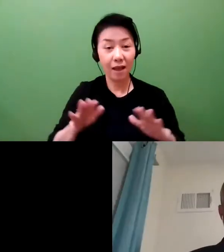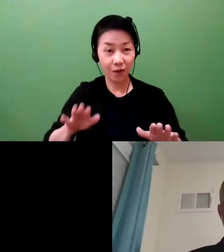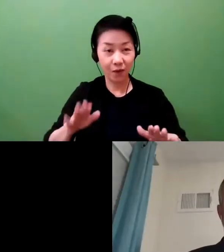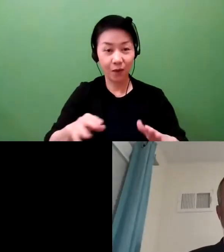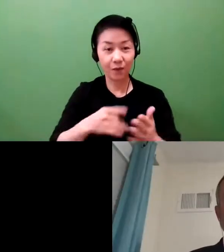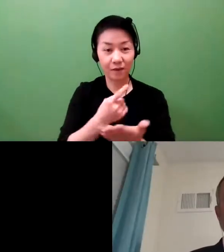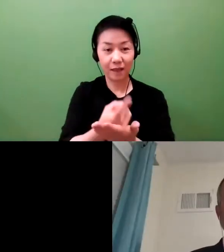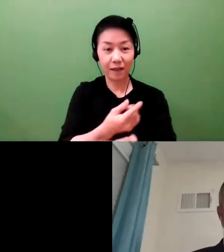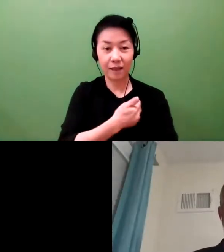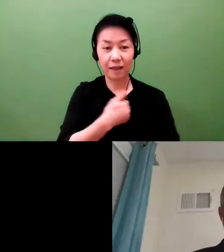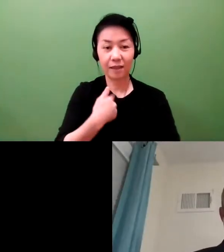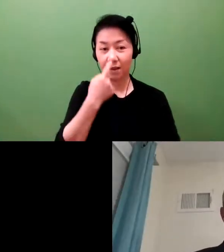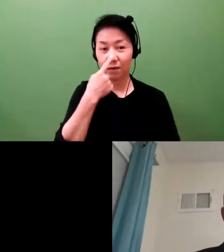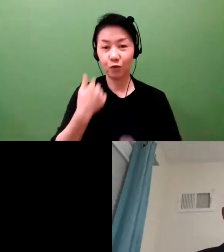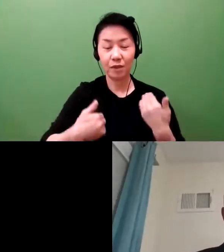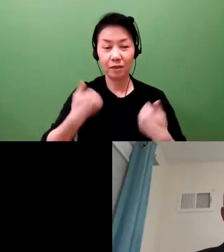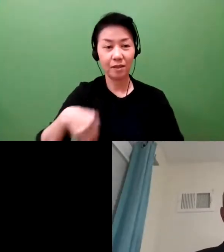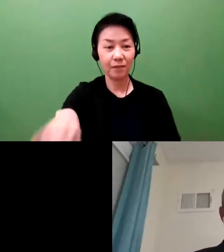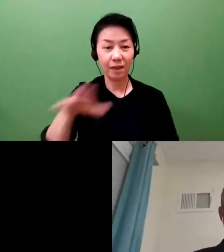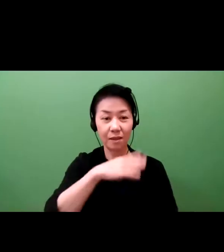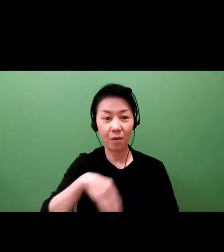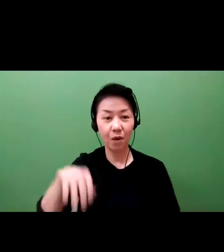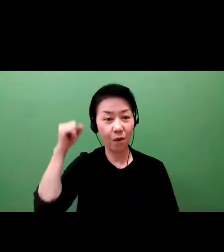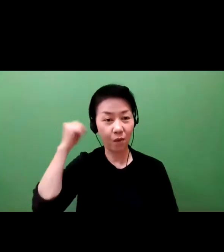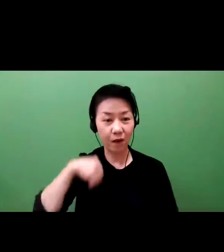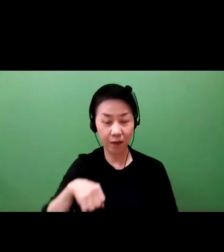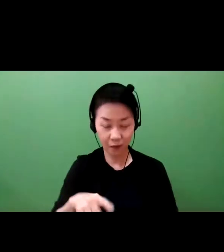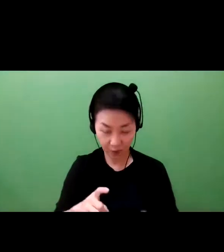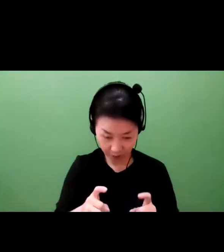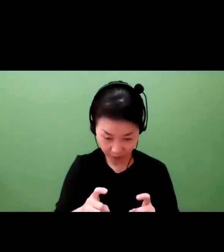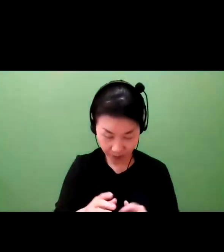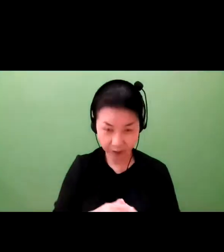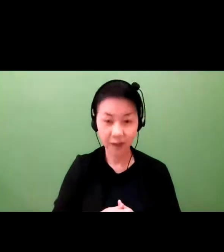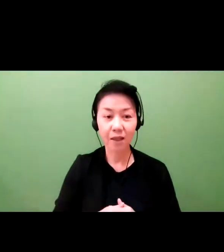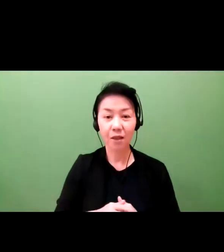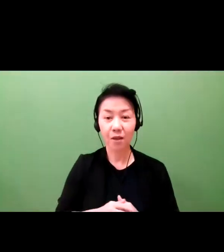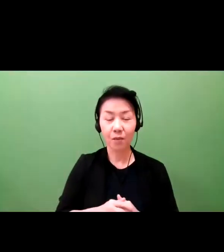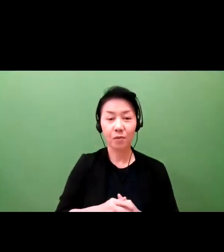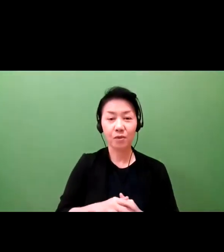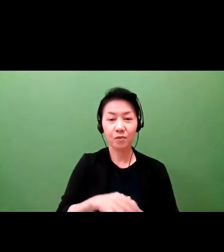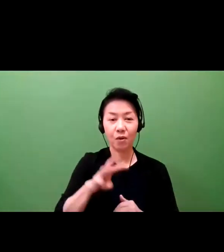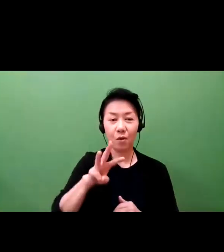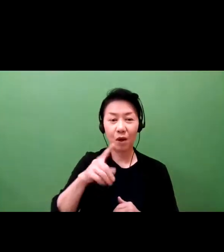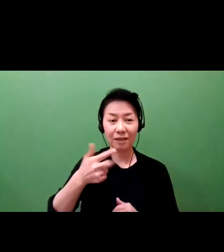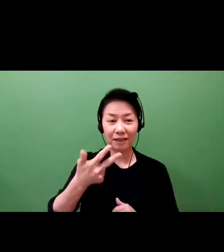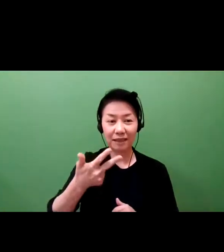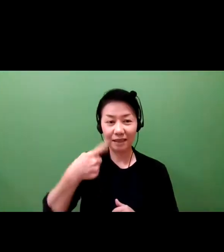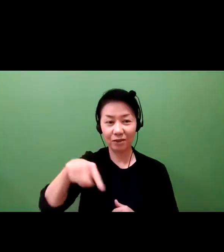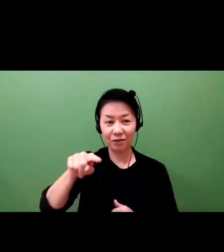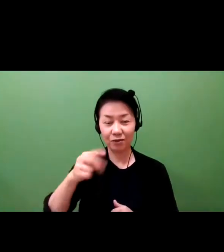It is, of course, the evening here in Washington, D.C. And I have to say, it's been a great cherry blossom season.